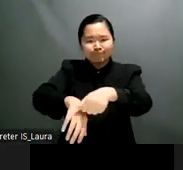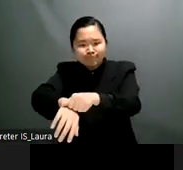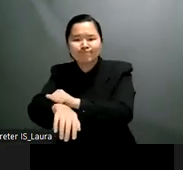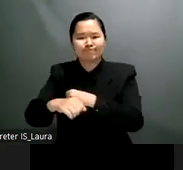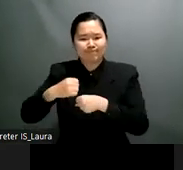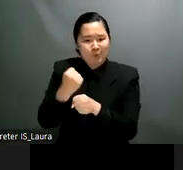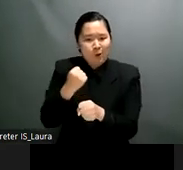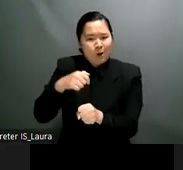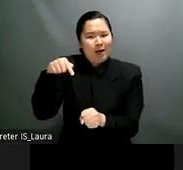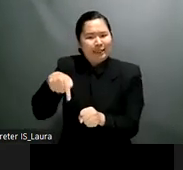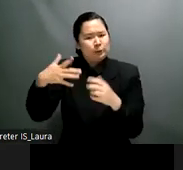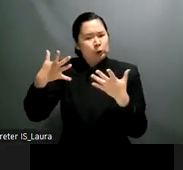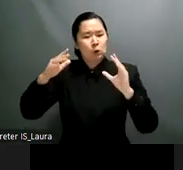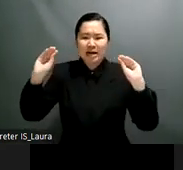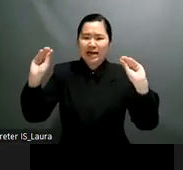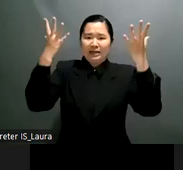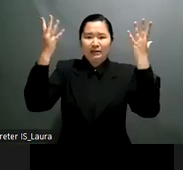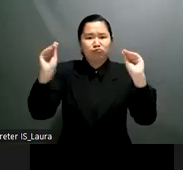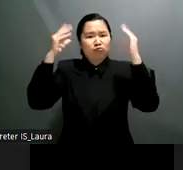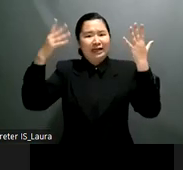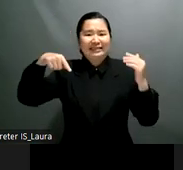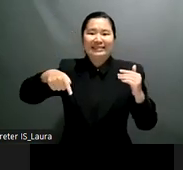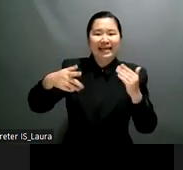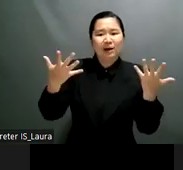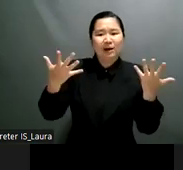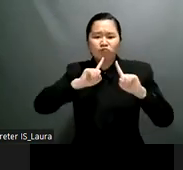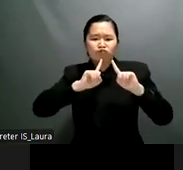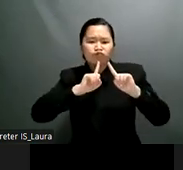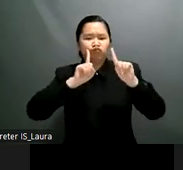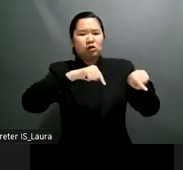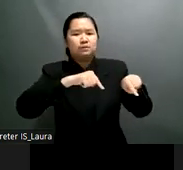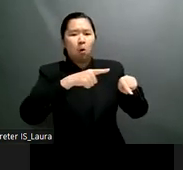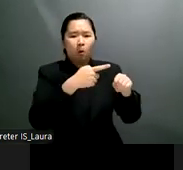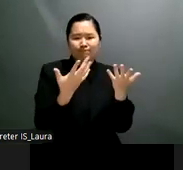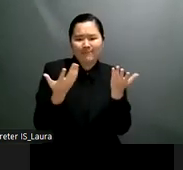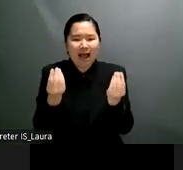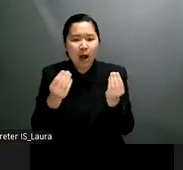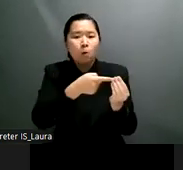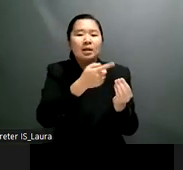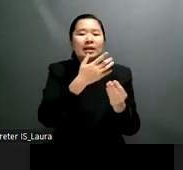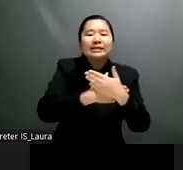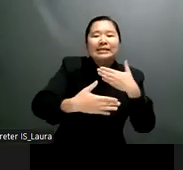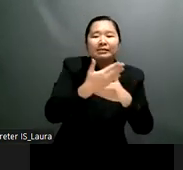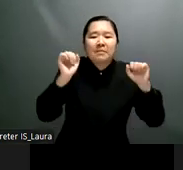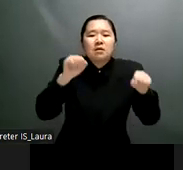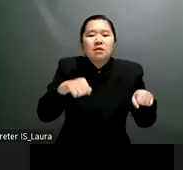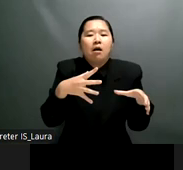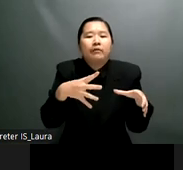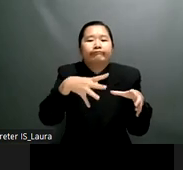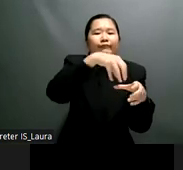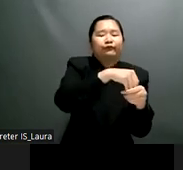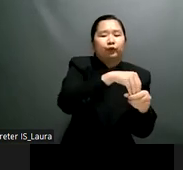to enhance disability inclusion in emergency response and coordination